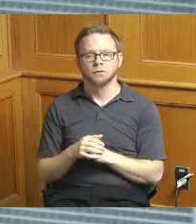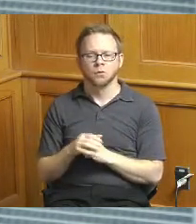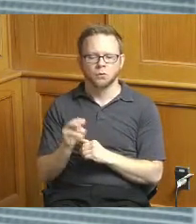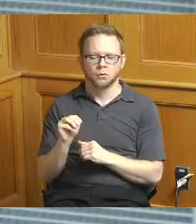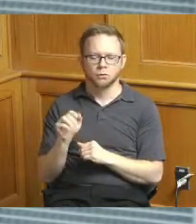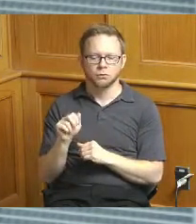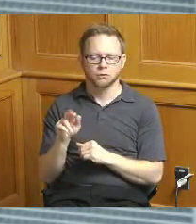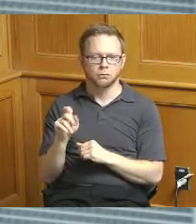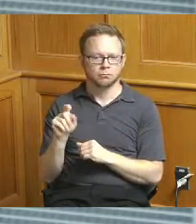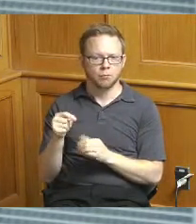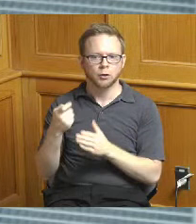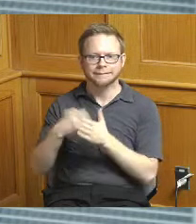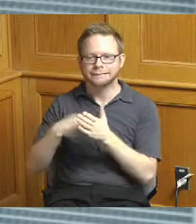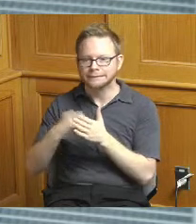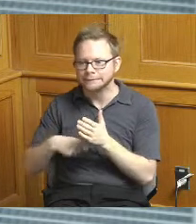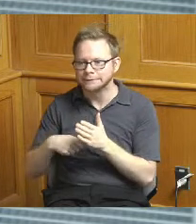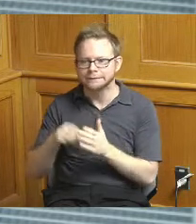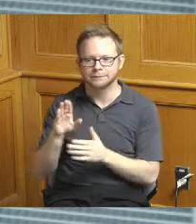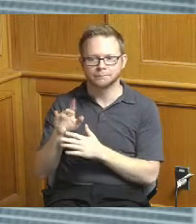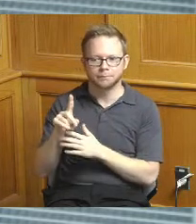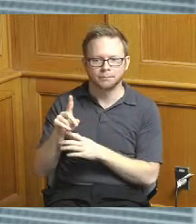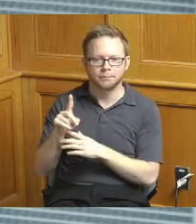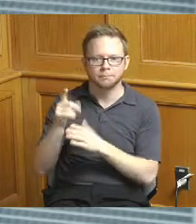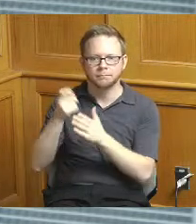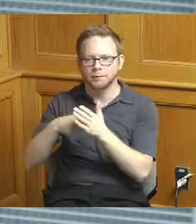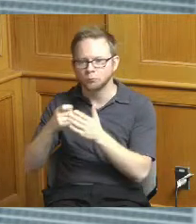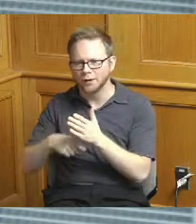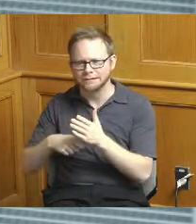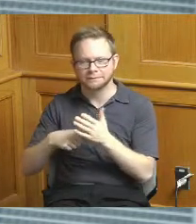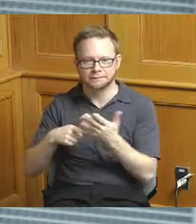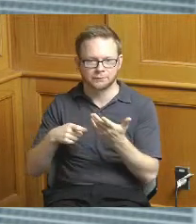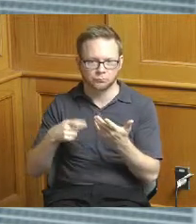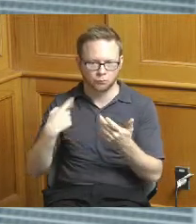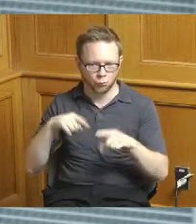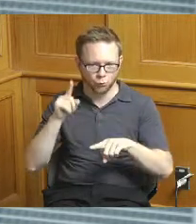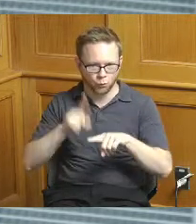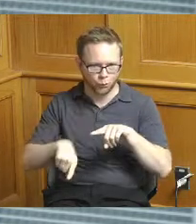but we are managing that you know as best as we can there there are some things we